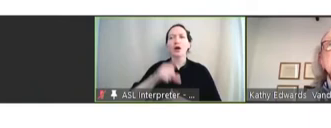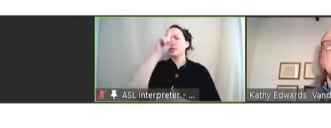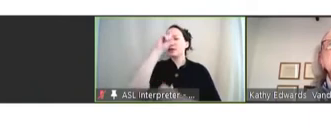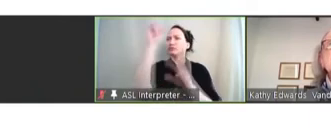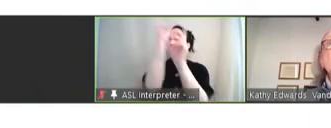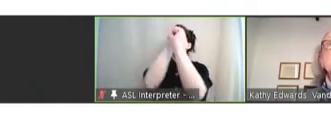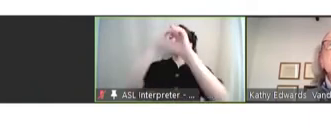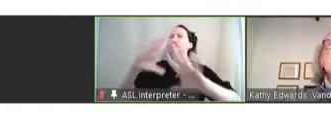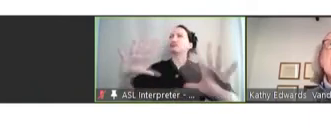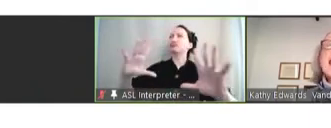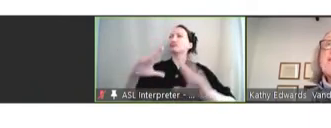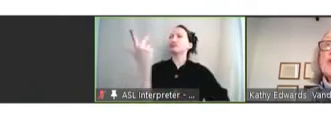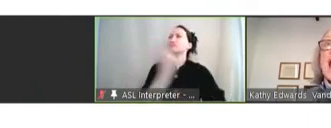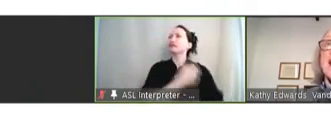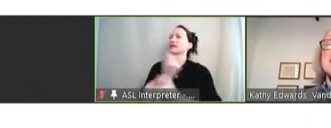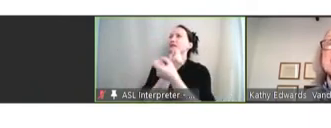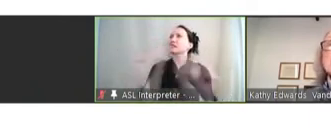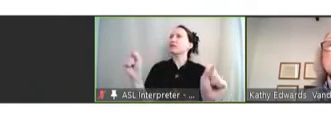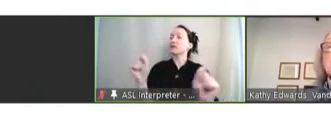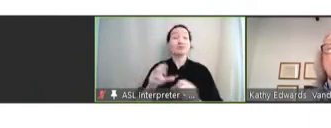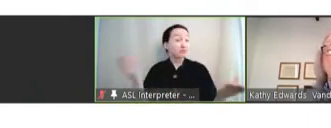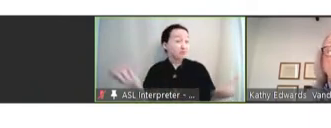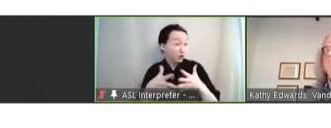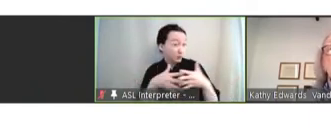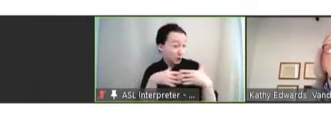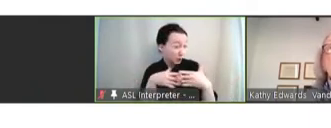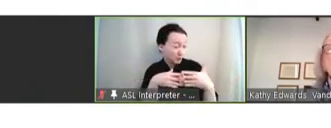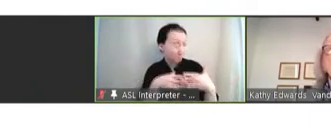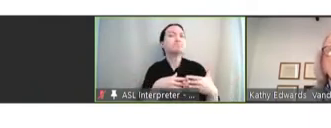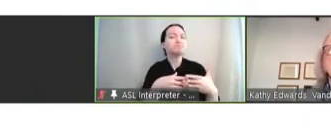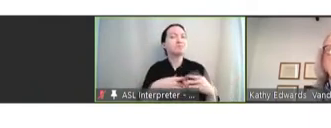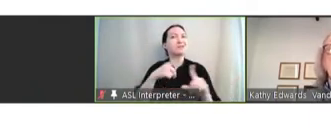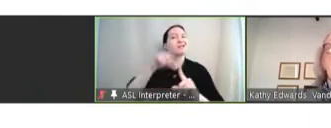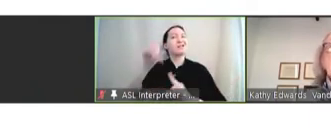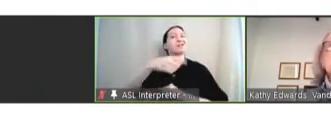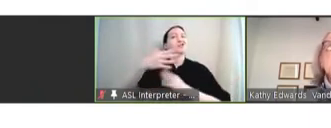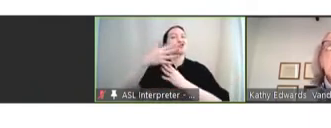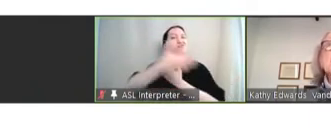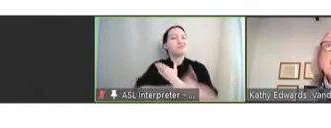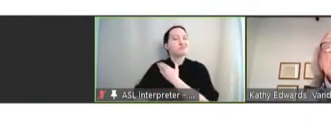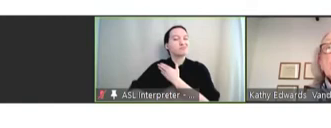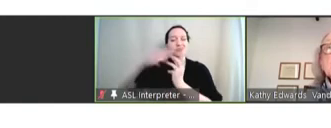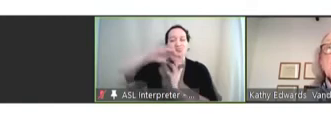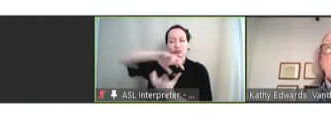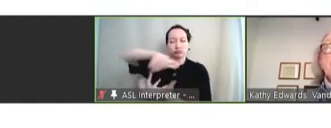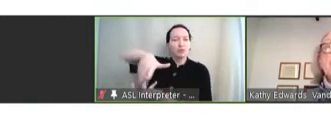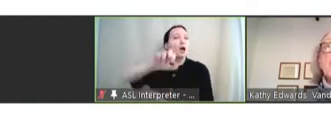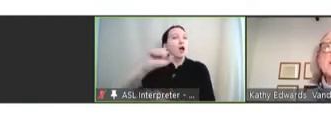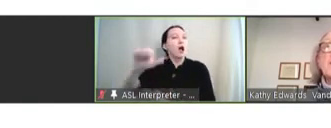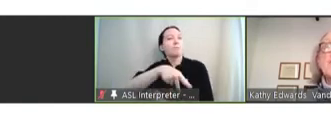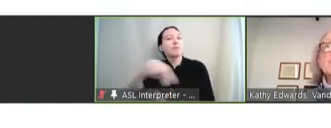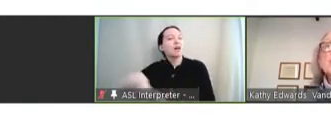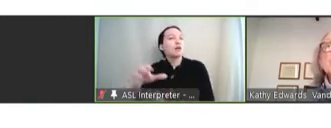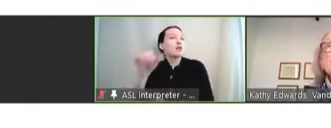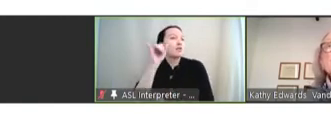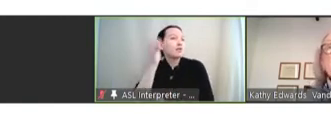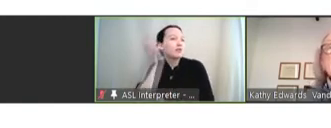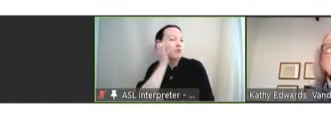safety both in the United States but globally using apps and using our cellphones to address